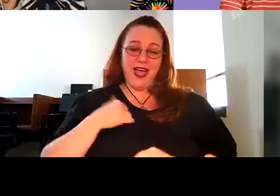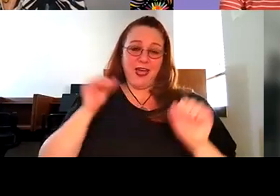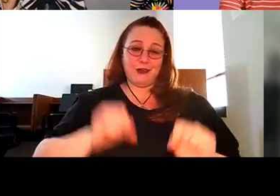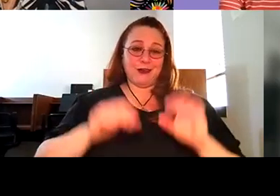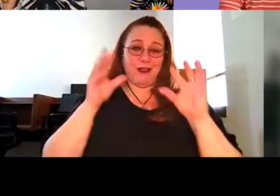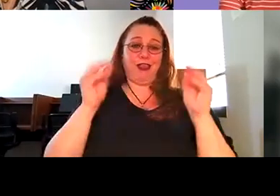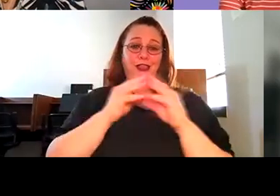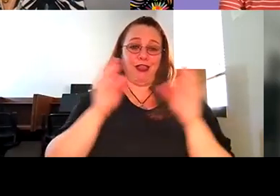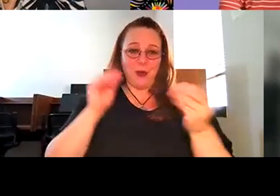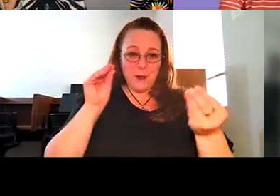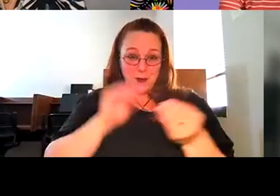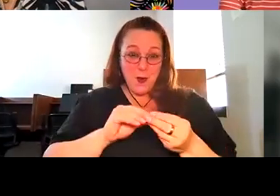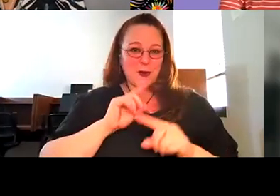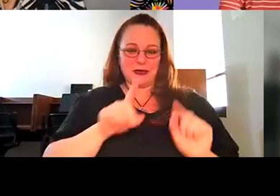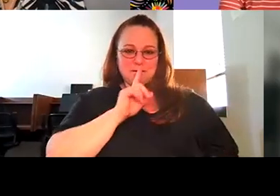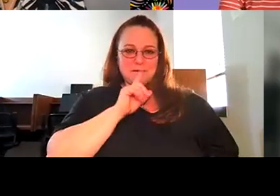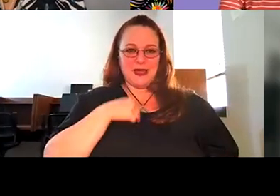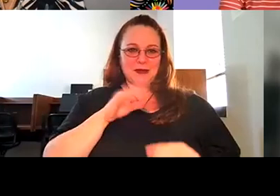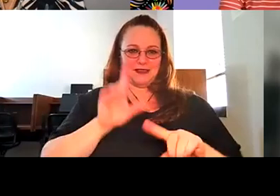Tobias Smith: wonderful. Thank you for that answer. Um!